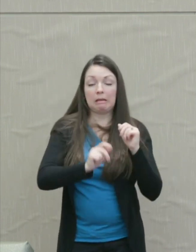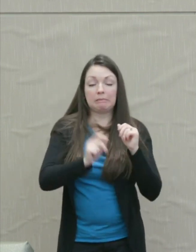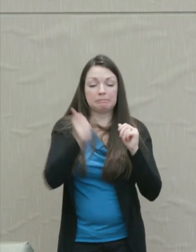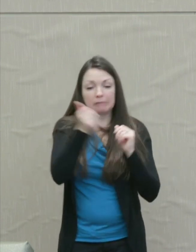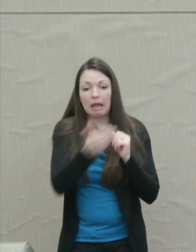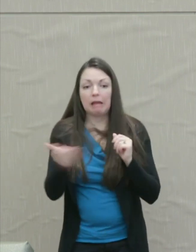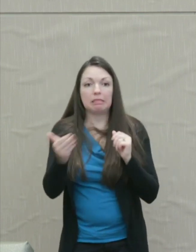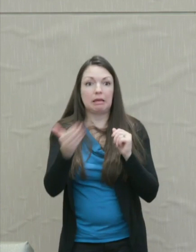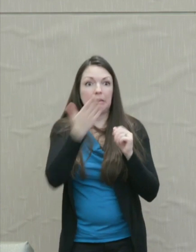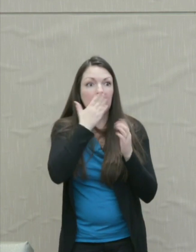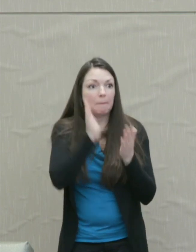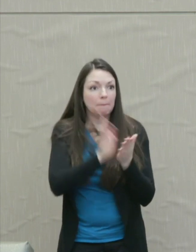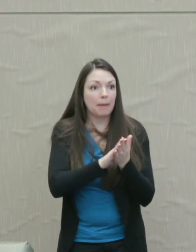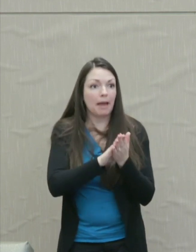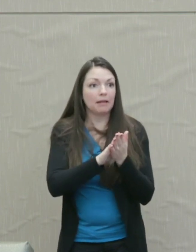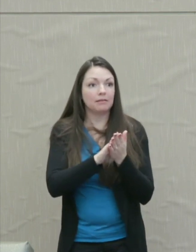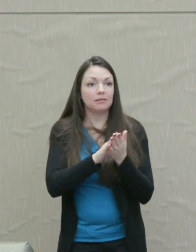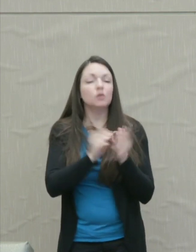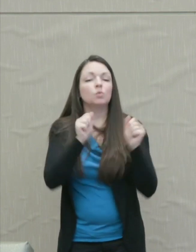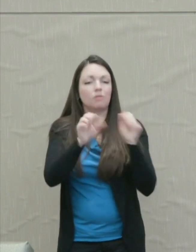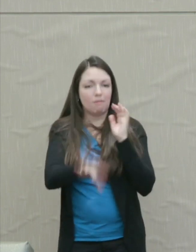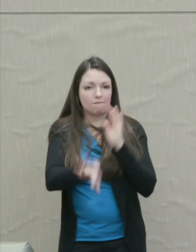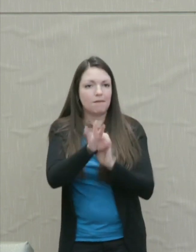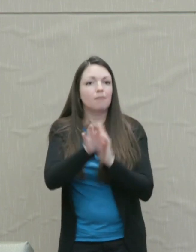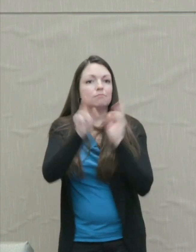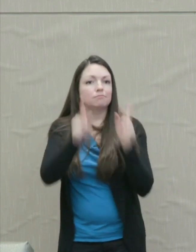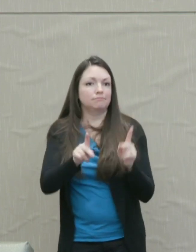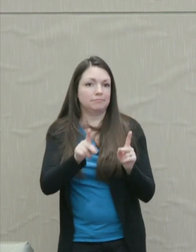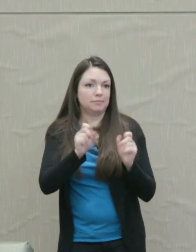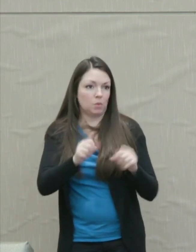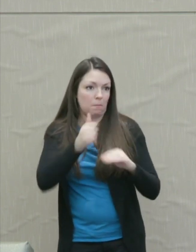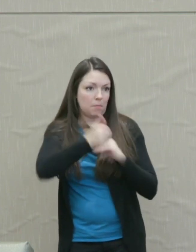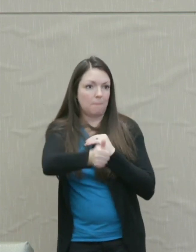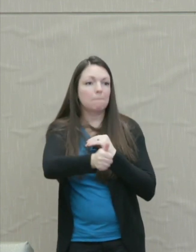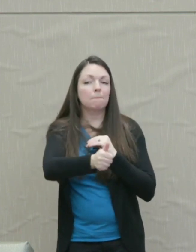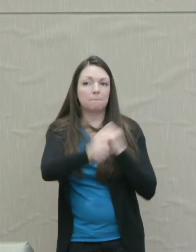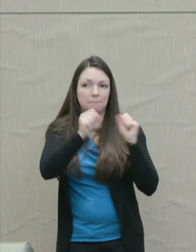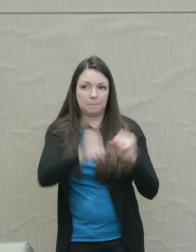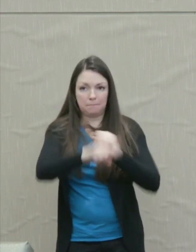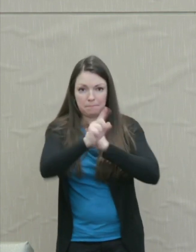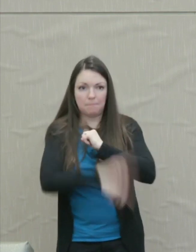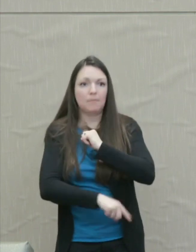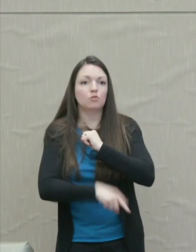is some person's fault and that we can identify that person and punish that person.